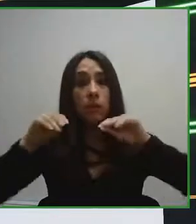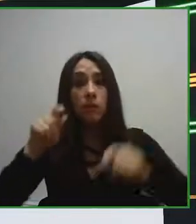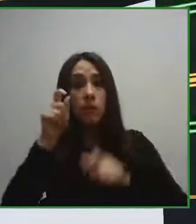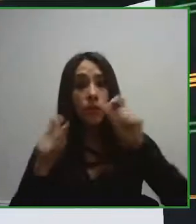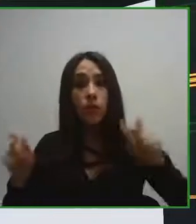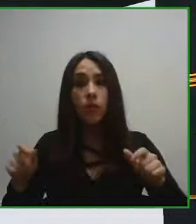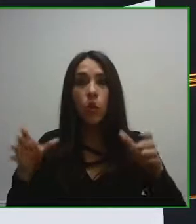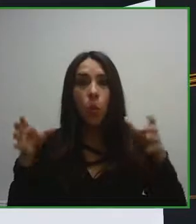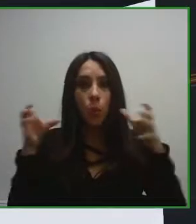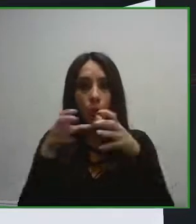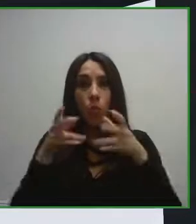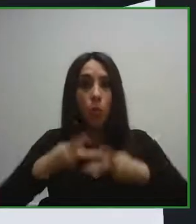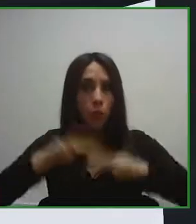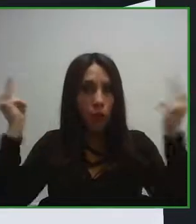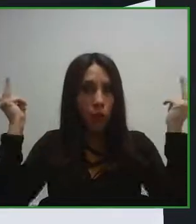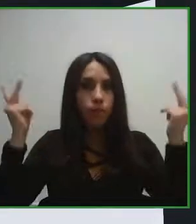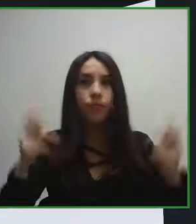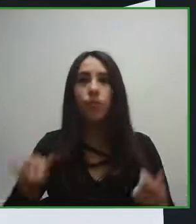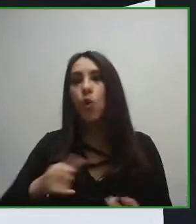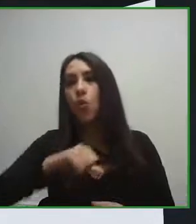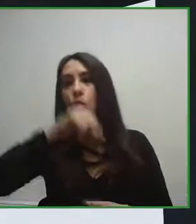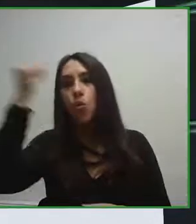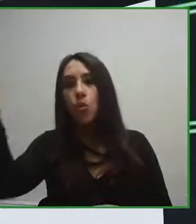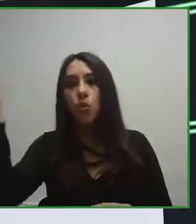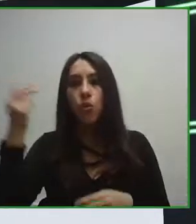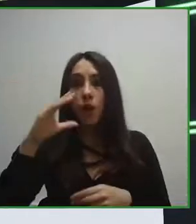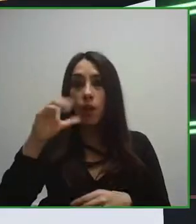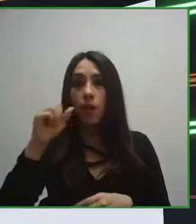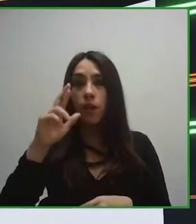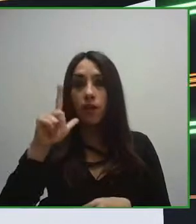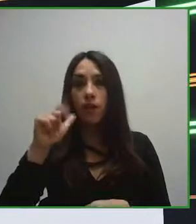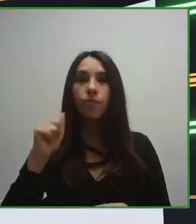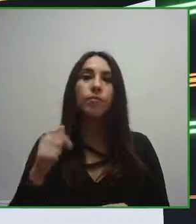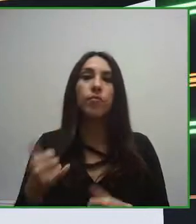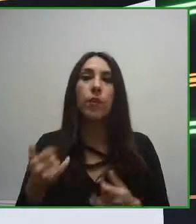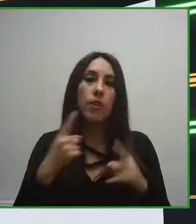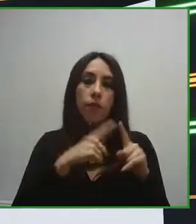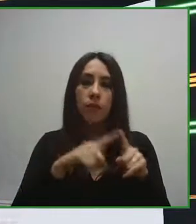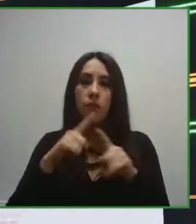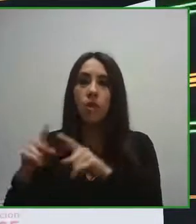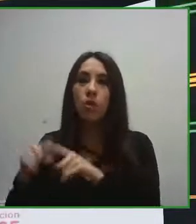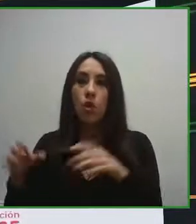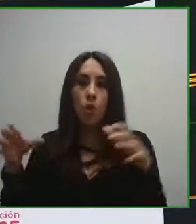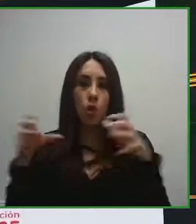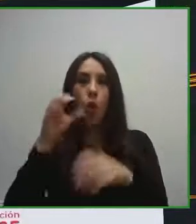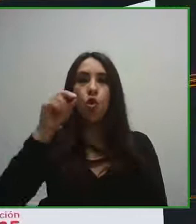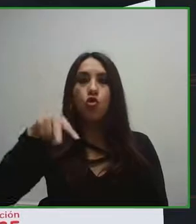and the program on training of accessibility and inclusion for public officials we also